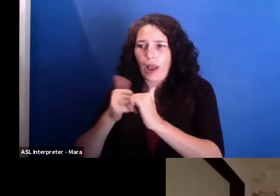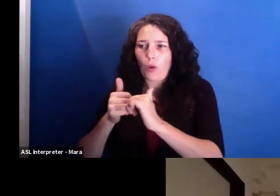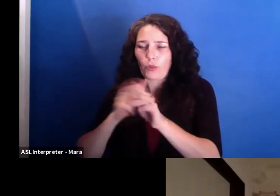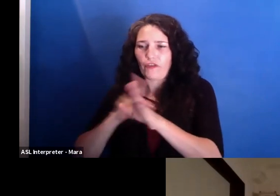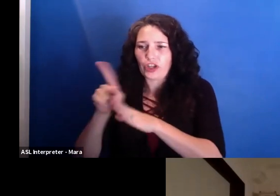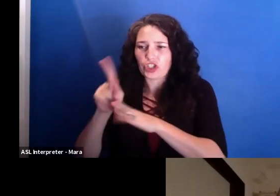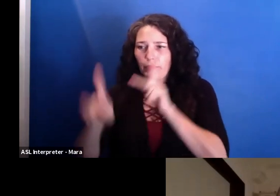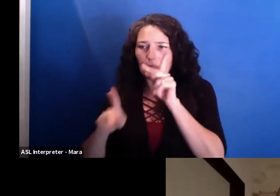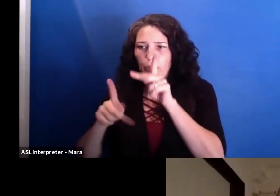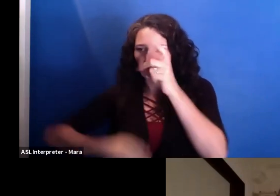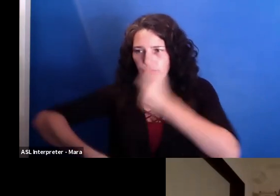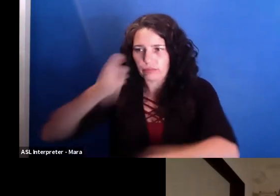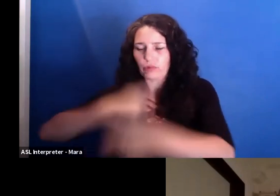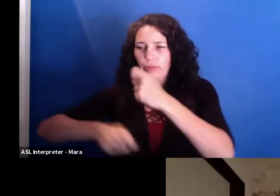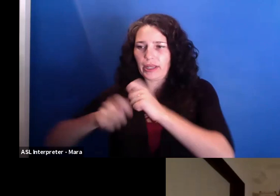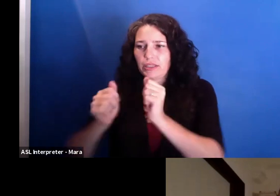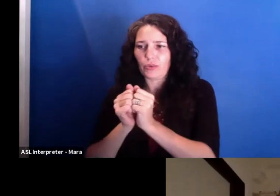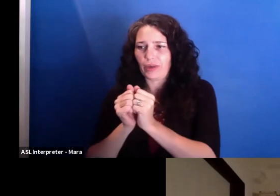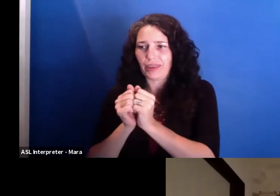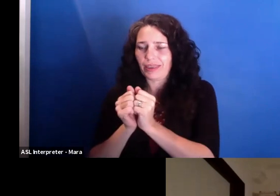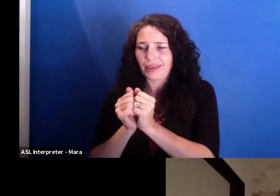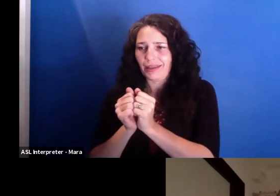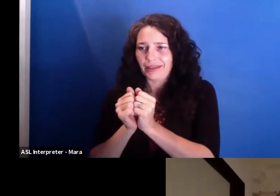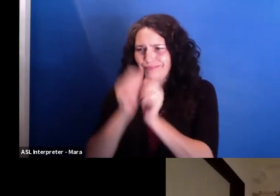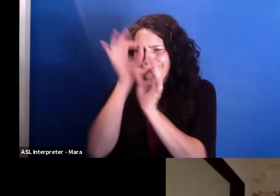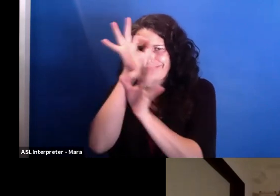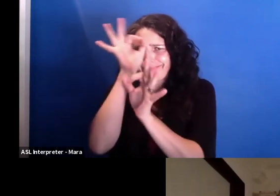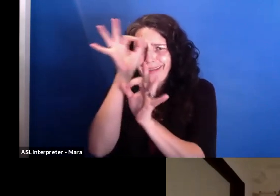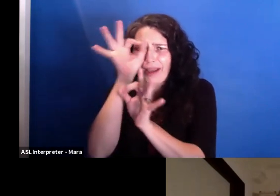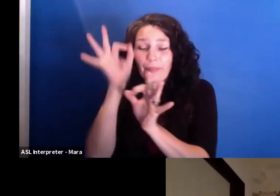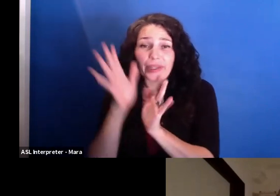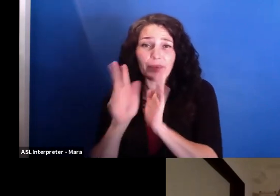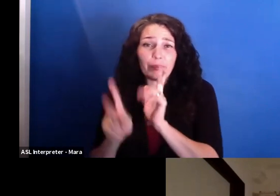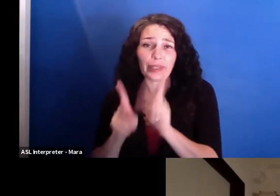with incompetent people-- that suddenly, it's happening all over the world.